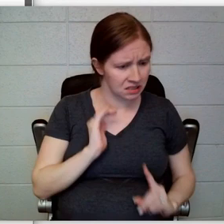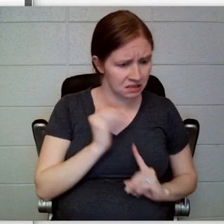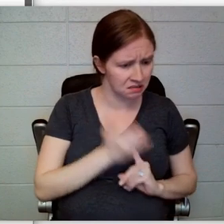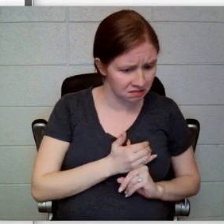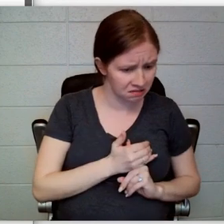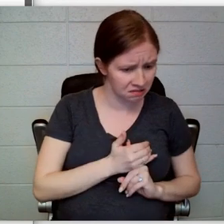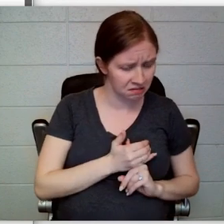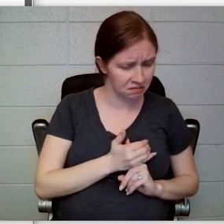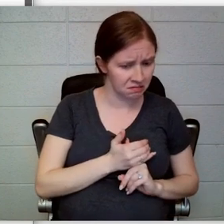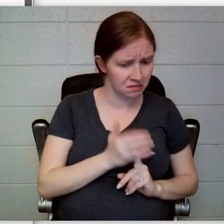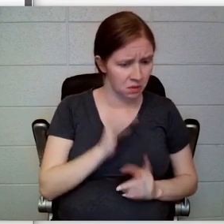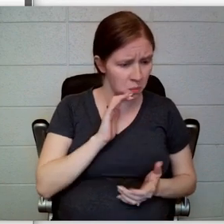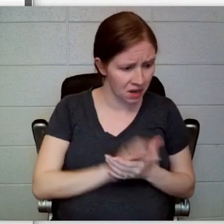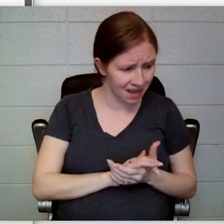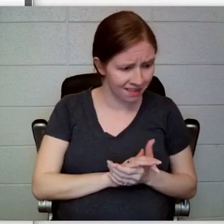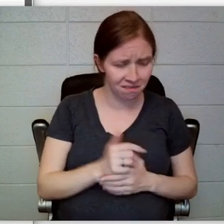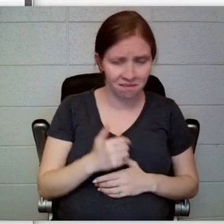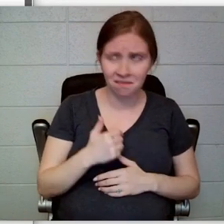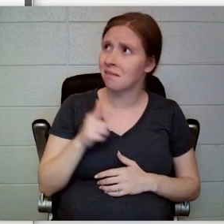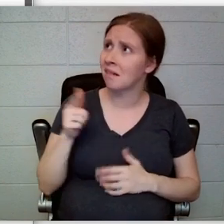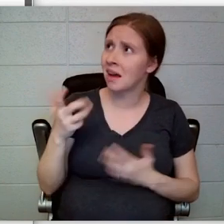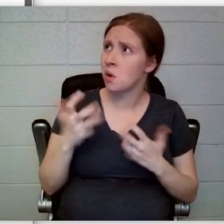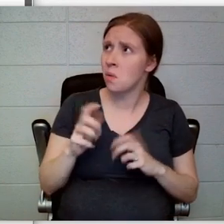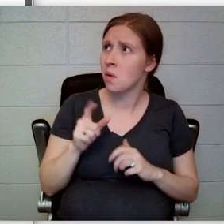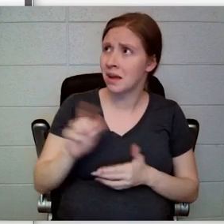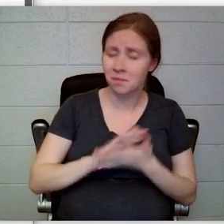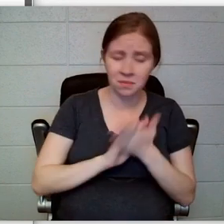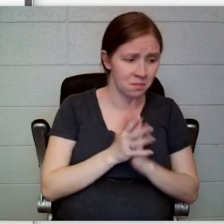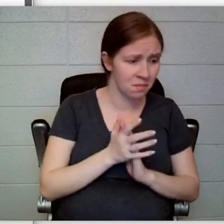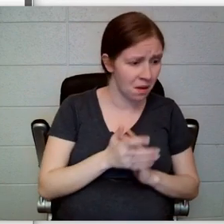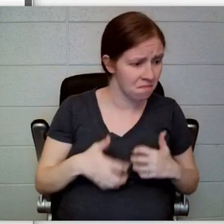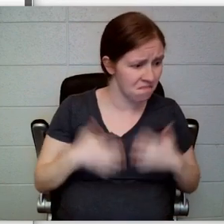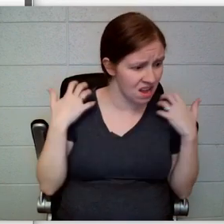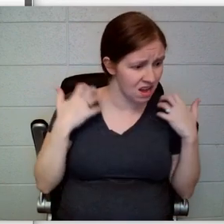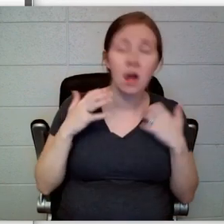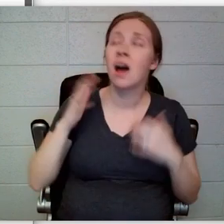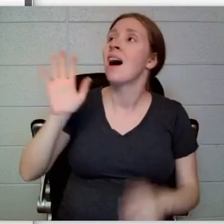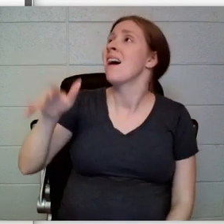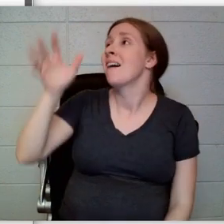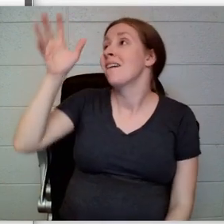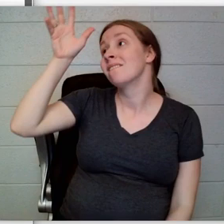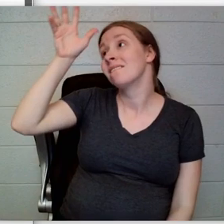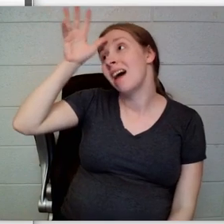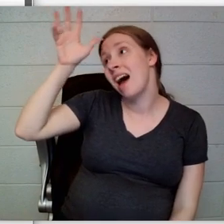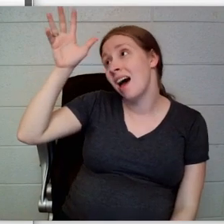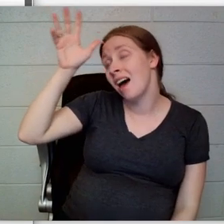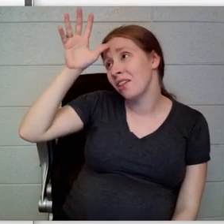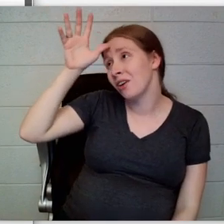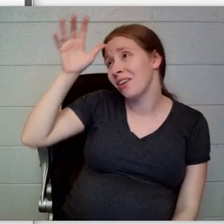make himangry. “Father,” she said, “I’mnot sure I’mtalented enough to